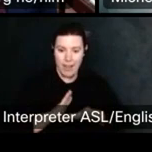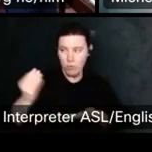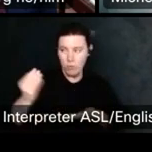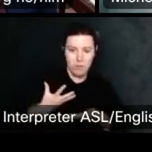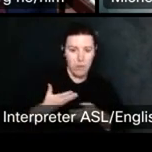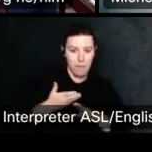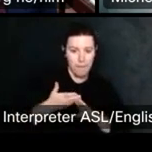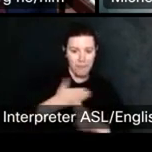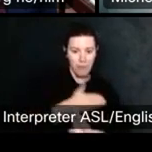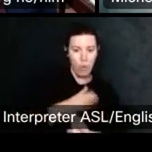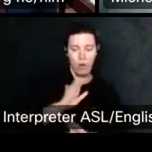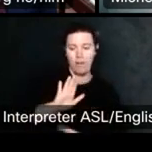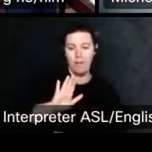I believe this would be more of our question.